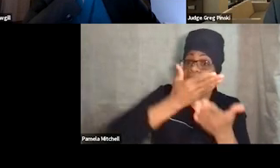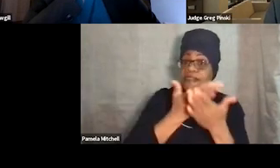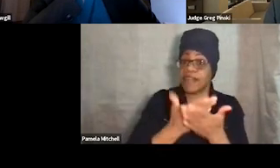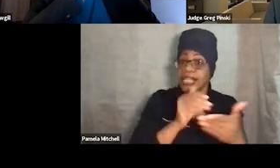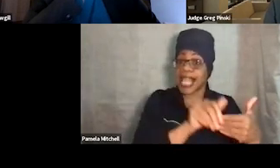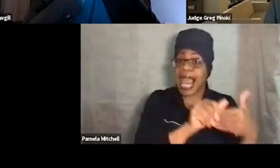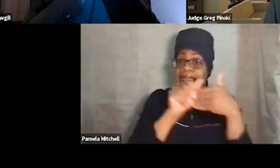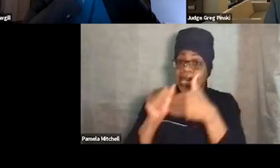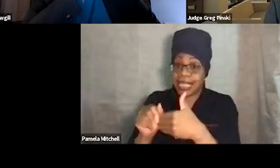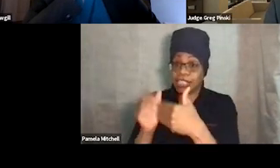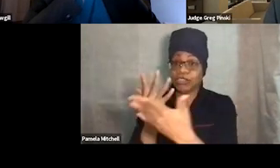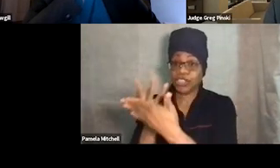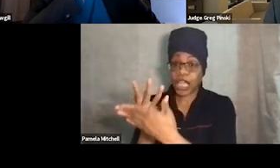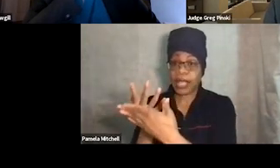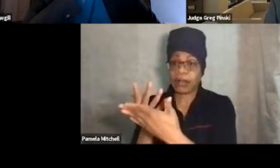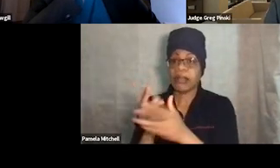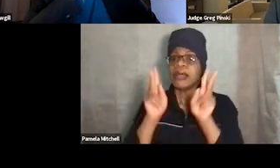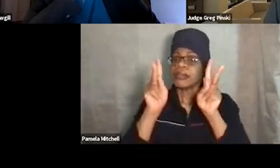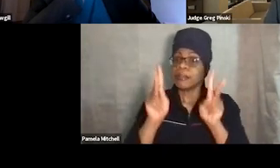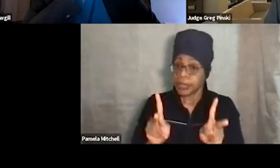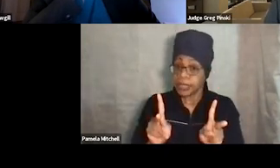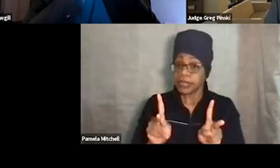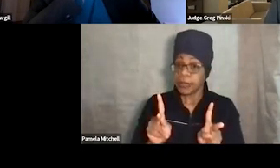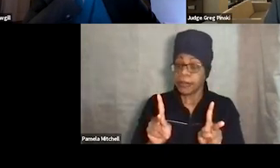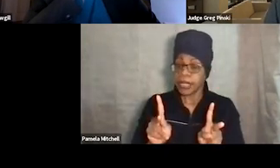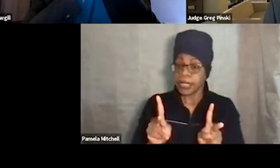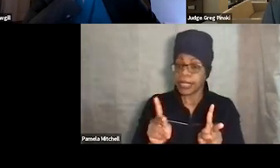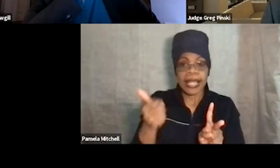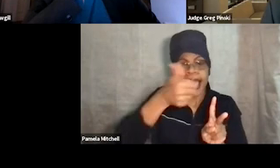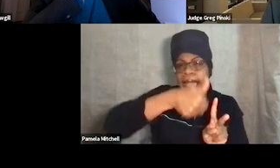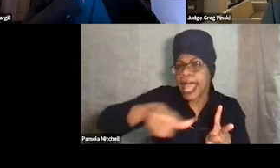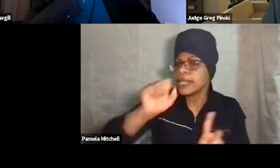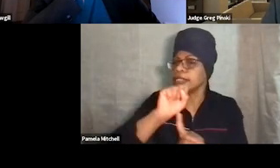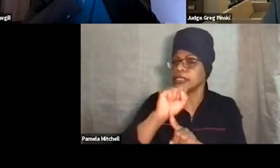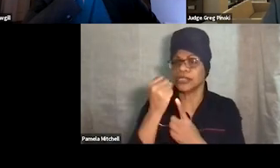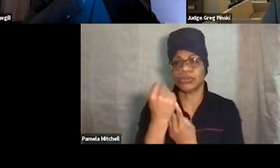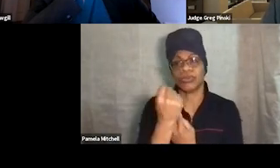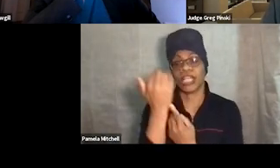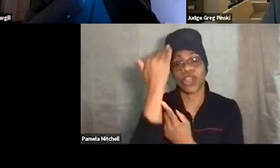Now, for participant, like in any situation, knowingly, intelligently,